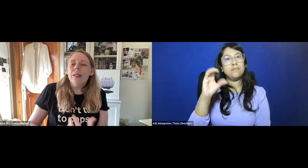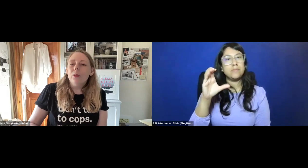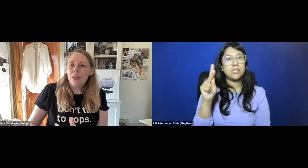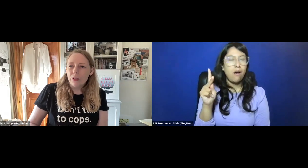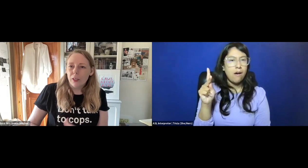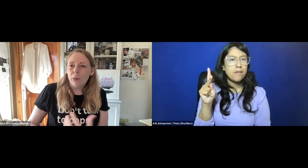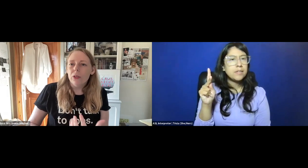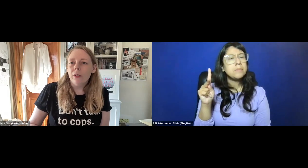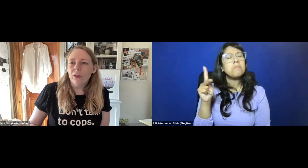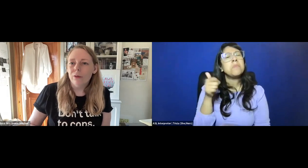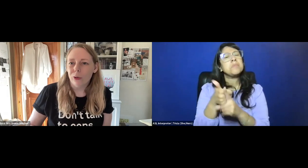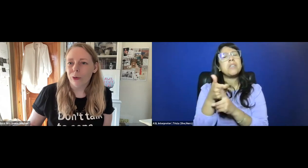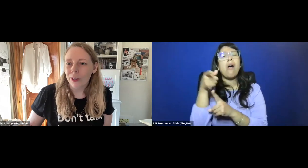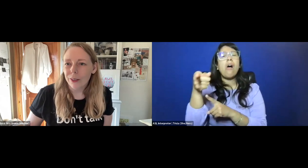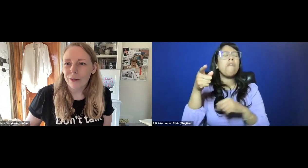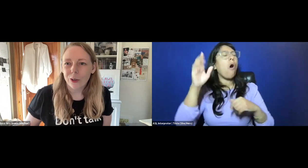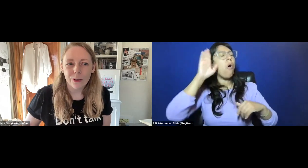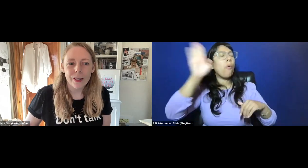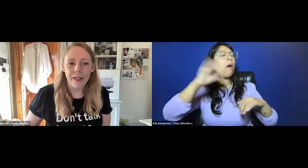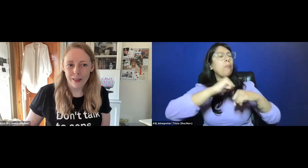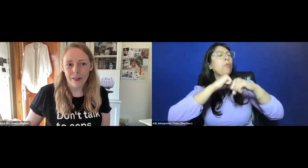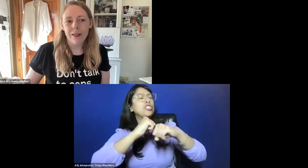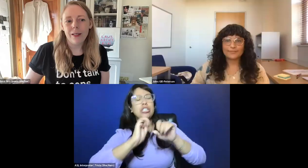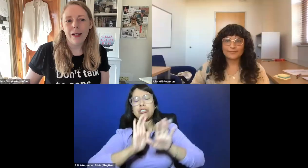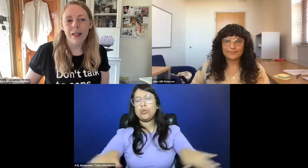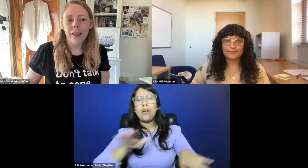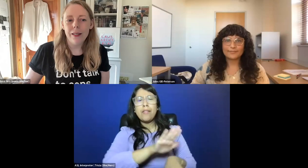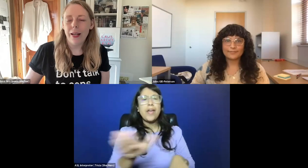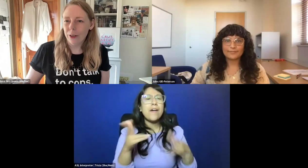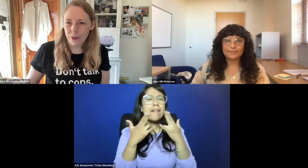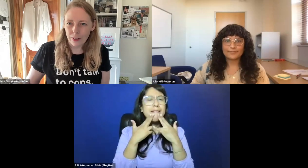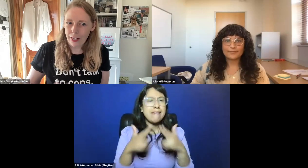he thinks of himself as like the protector of children, of children's innocence,